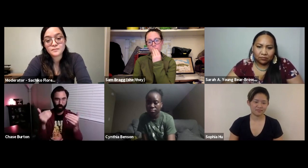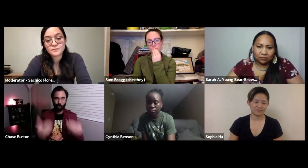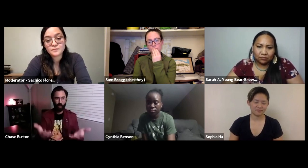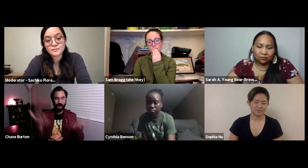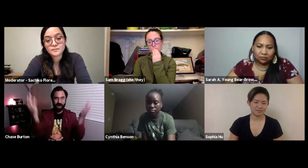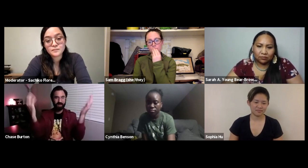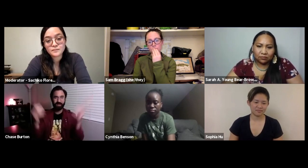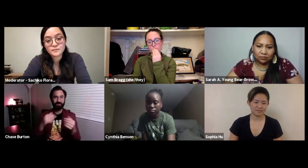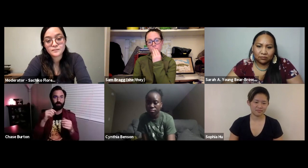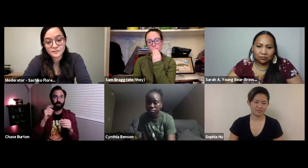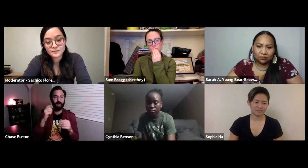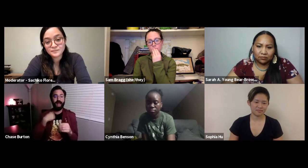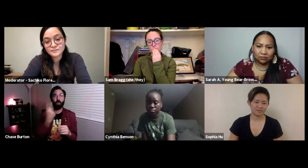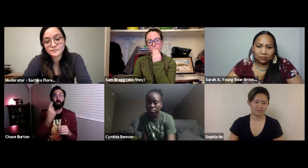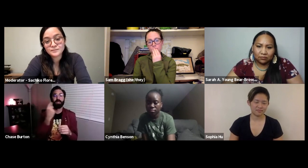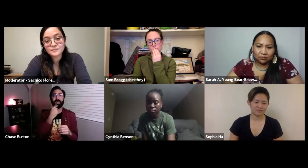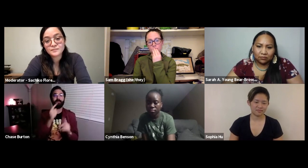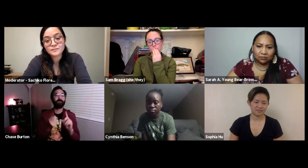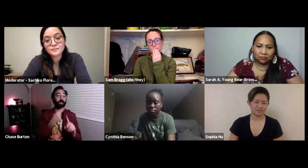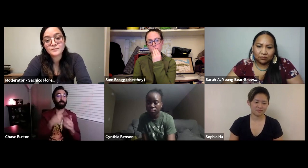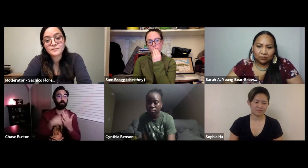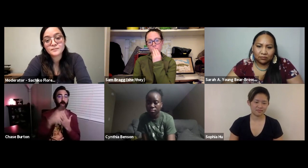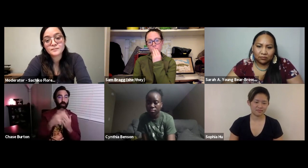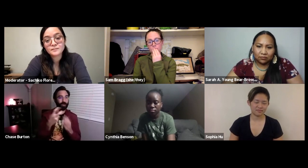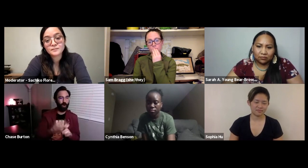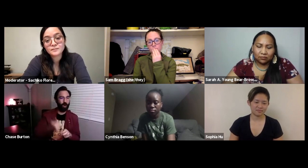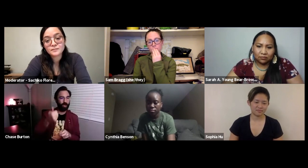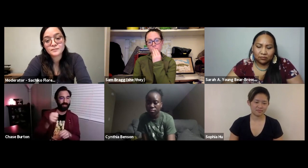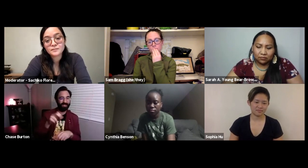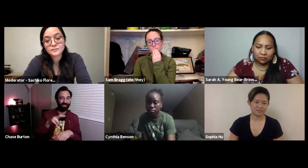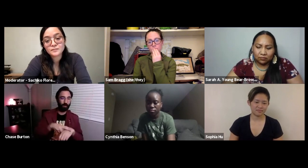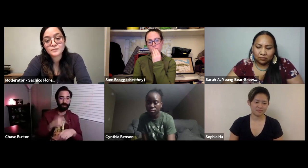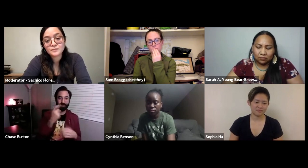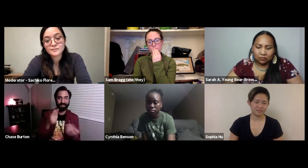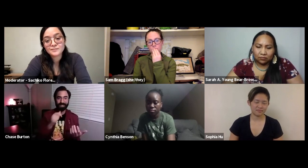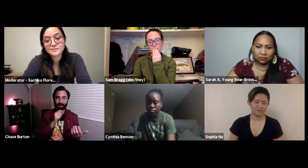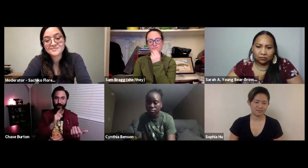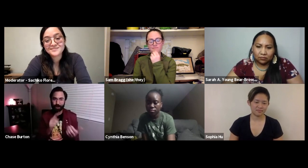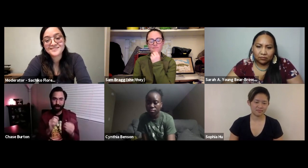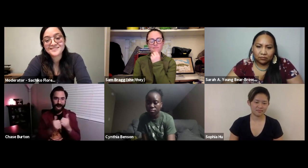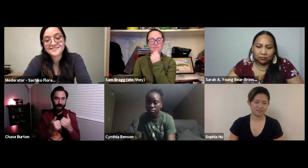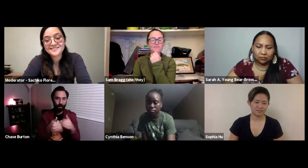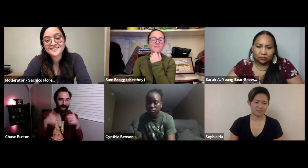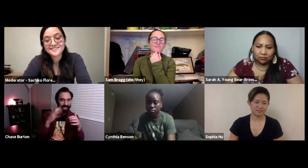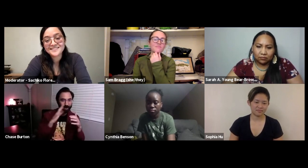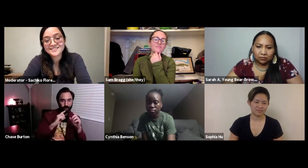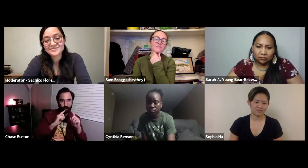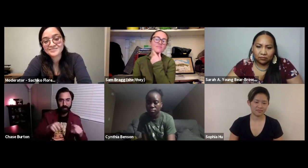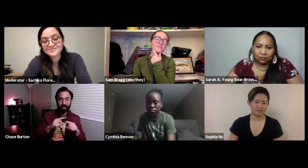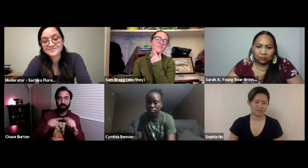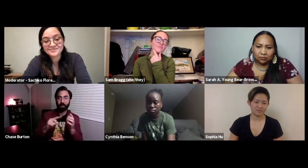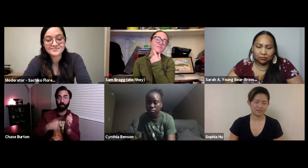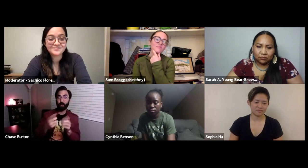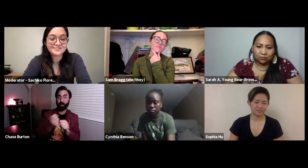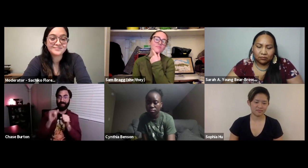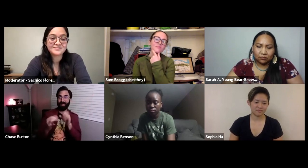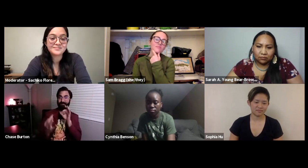it make more films it's there at your disposal. I think the hardest part is some people don't